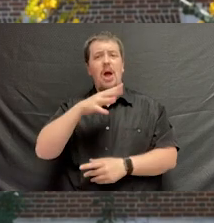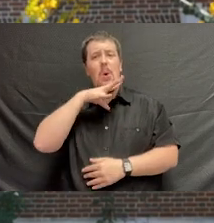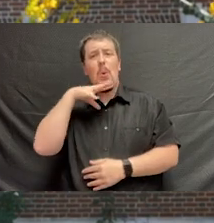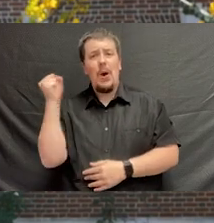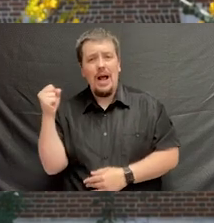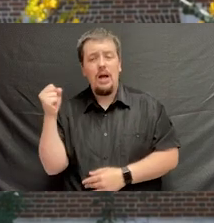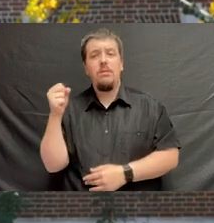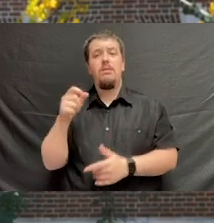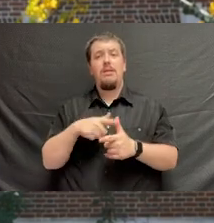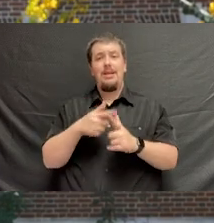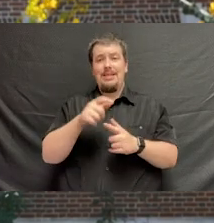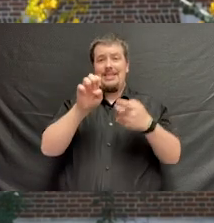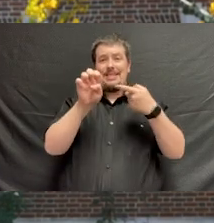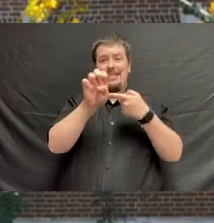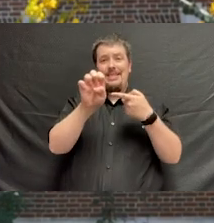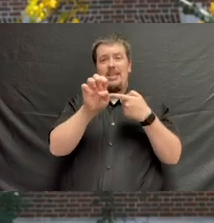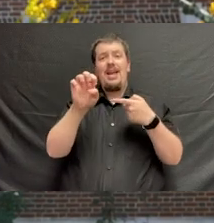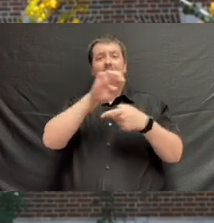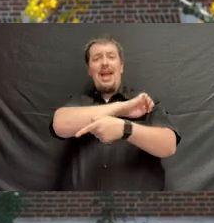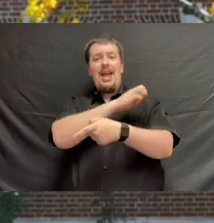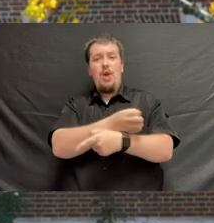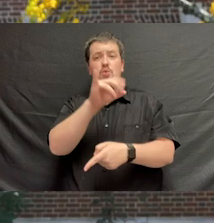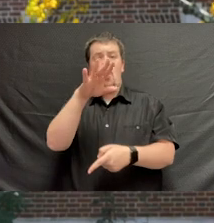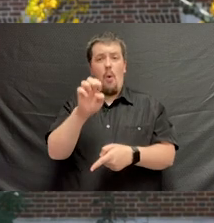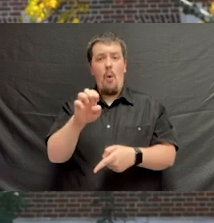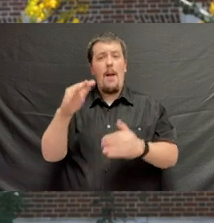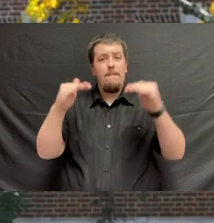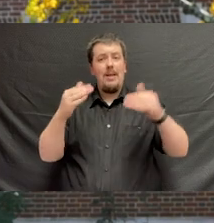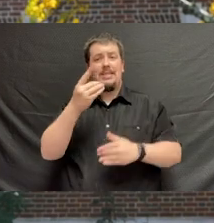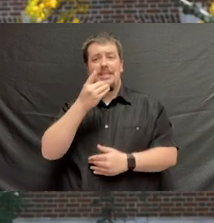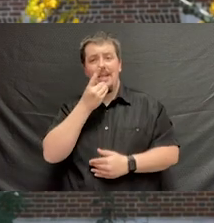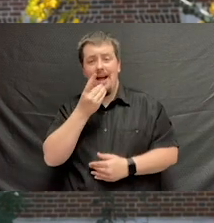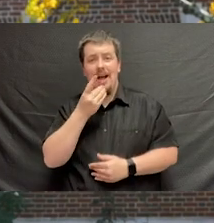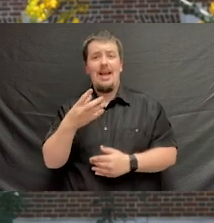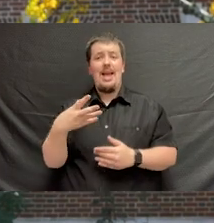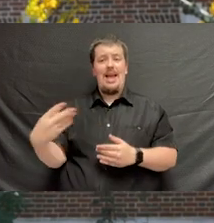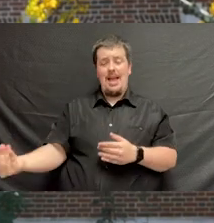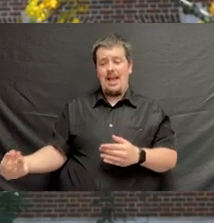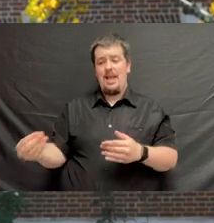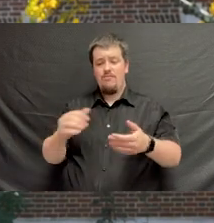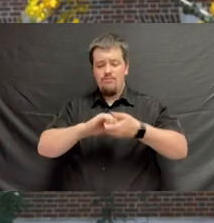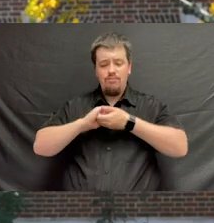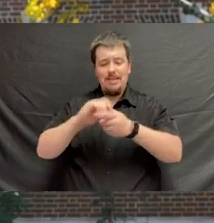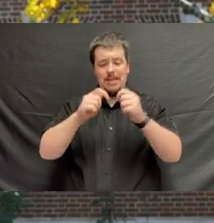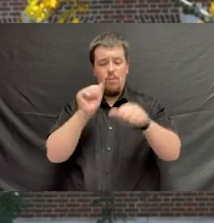E stands for energy source. Composed of a balanced diet, exercise, adequate sleep, collaborative teamwork,